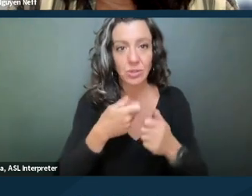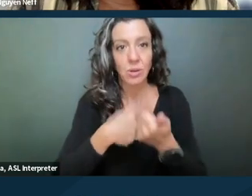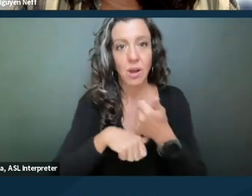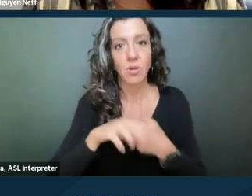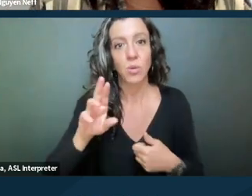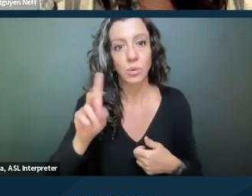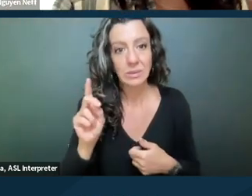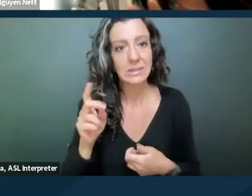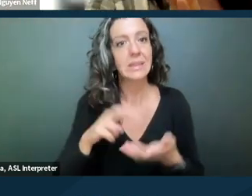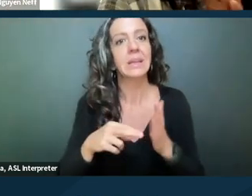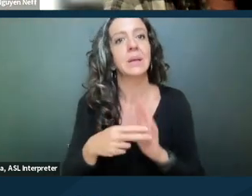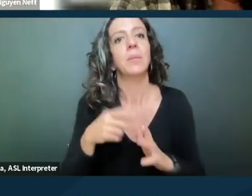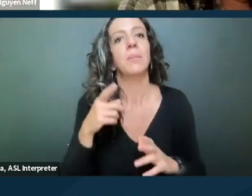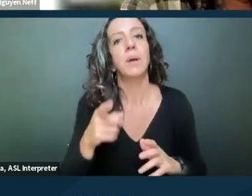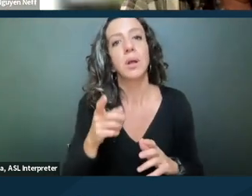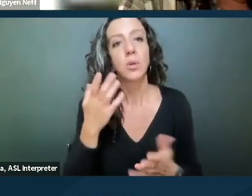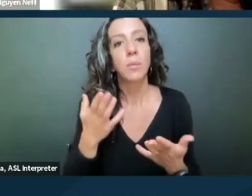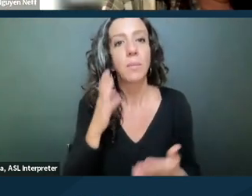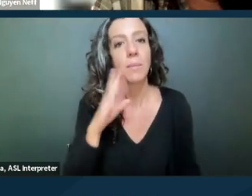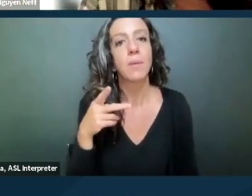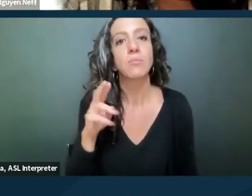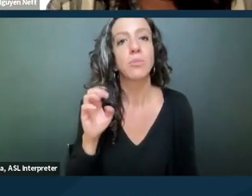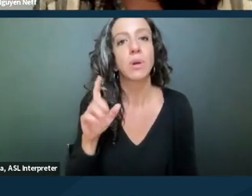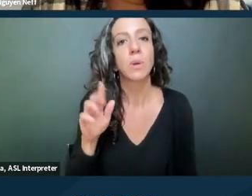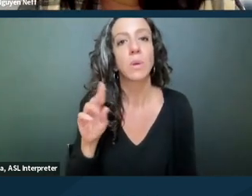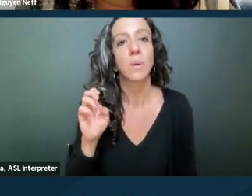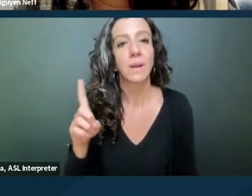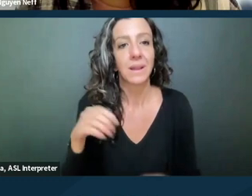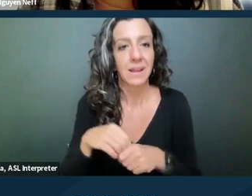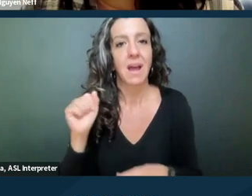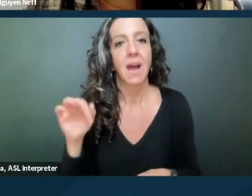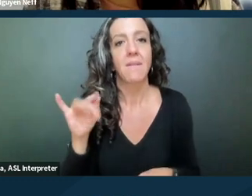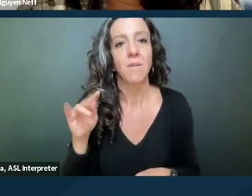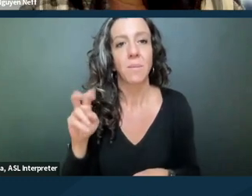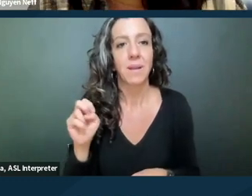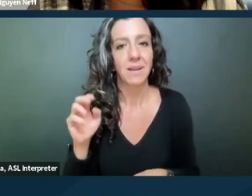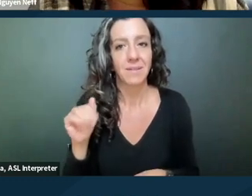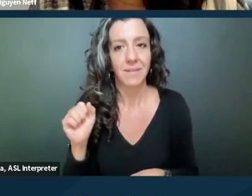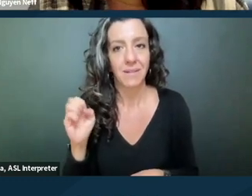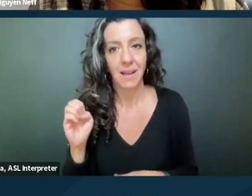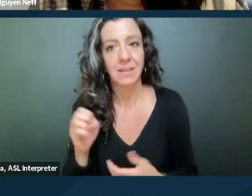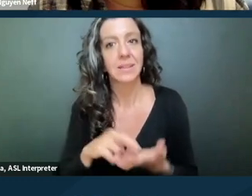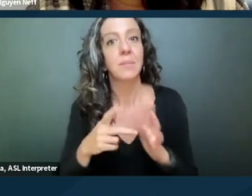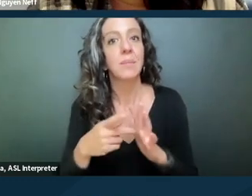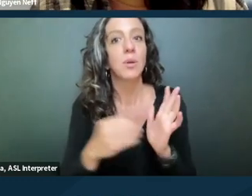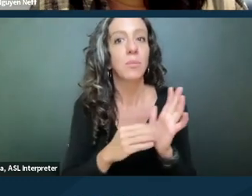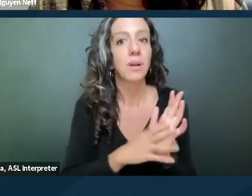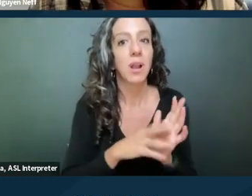that you would then be precluded in an affirmative case. So if you put in a reasonable accommodation, the denial of reasonable accommodation,